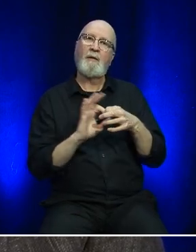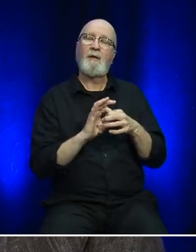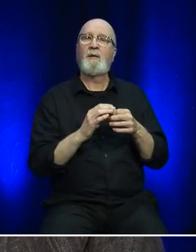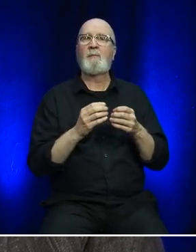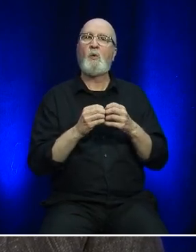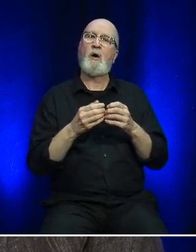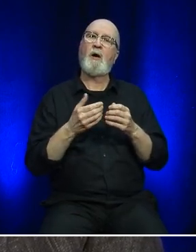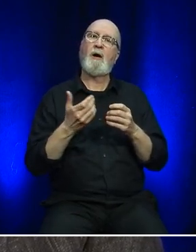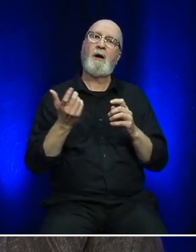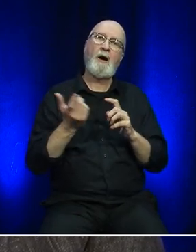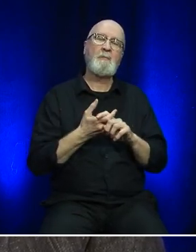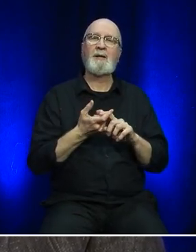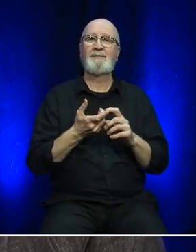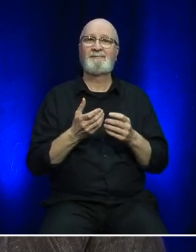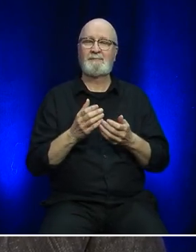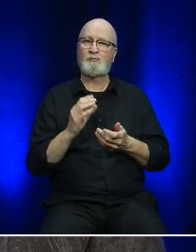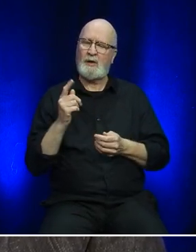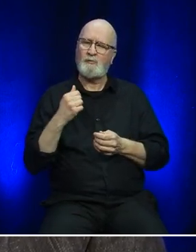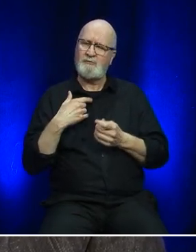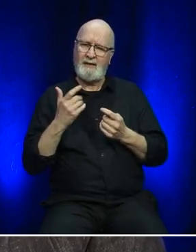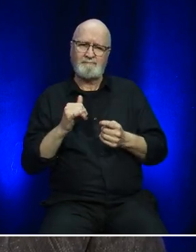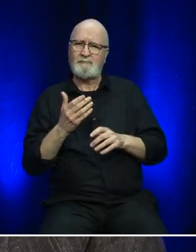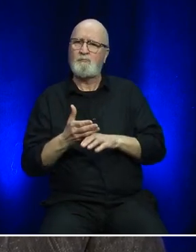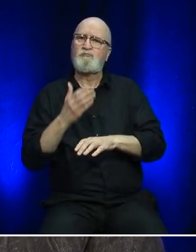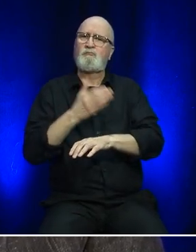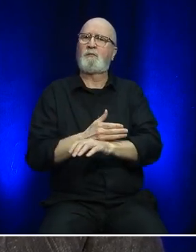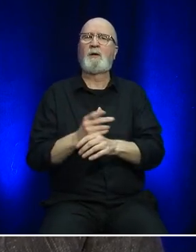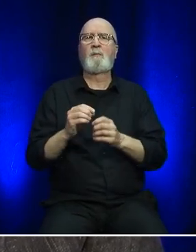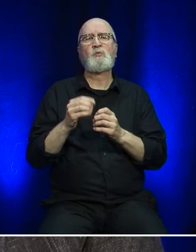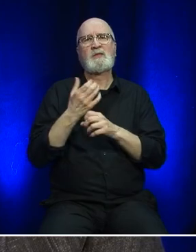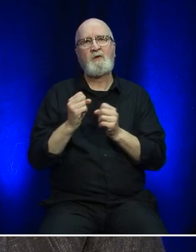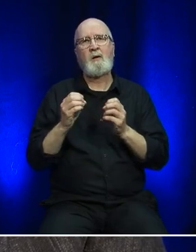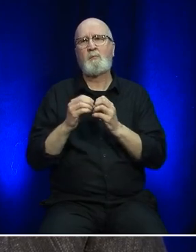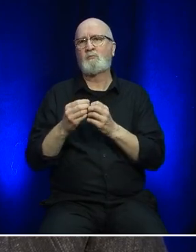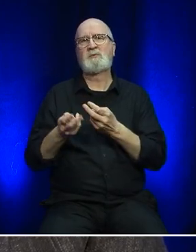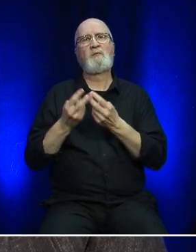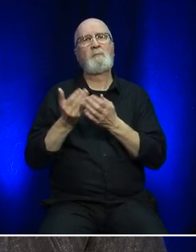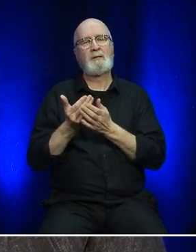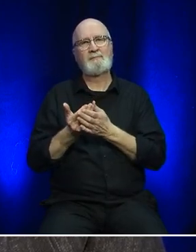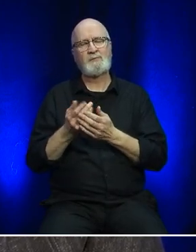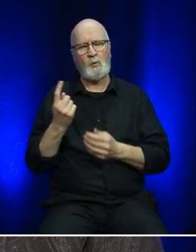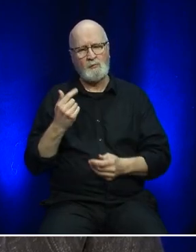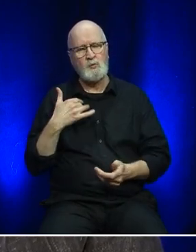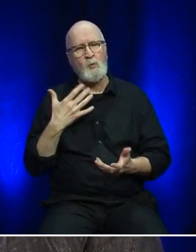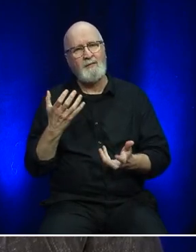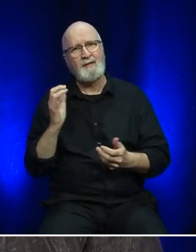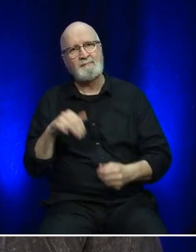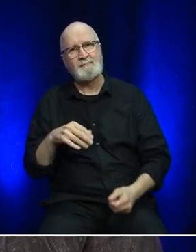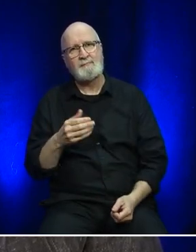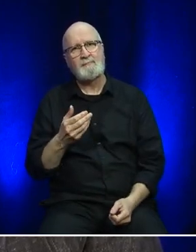the cost of the business as the cost of the business is improved, we see the better